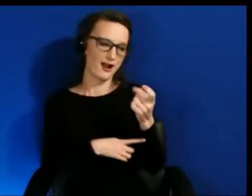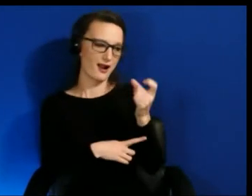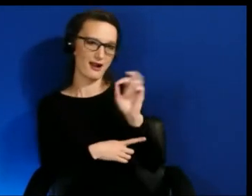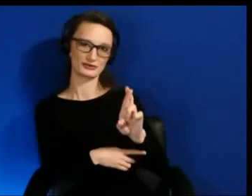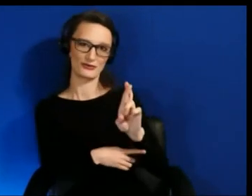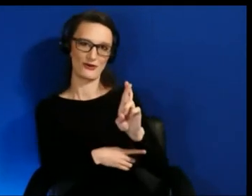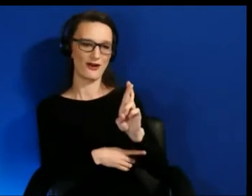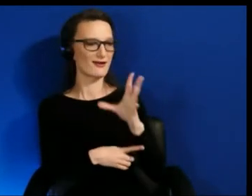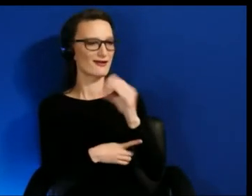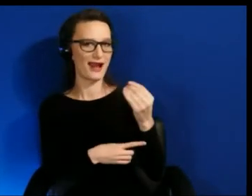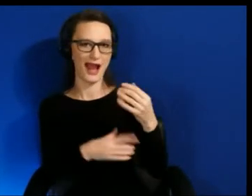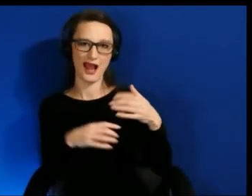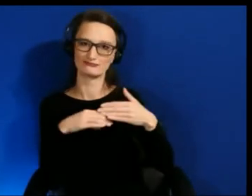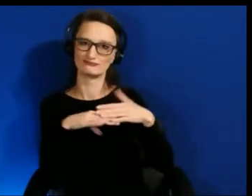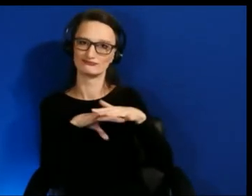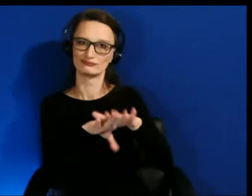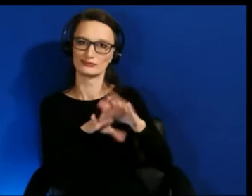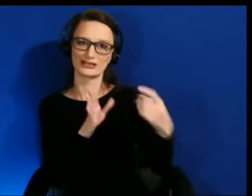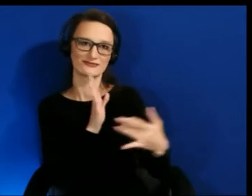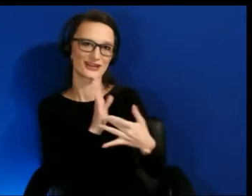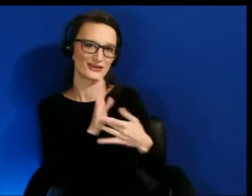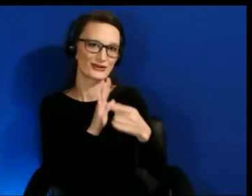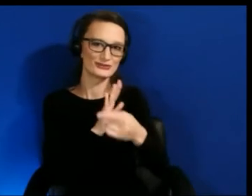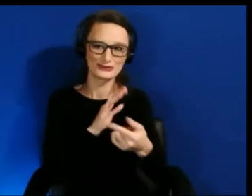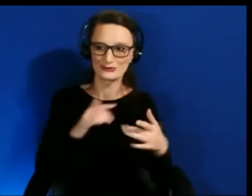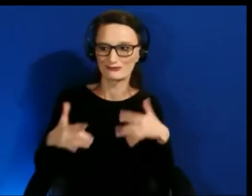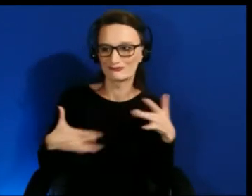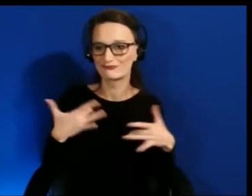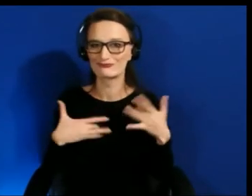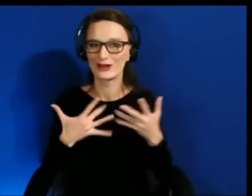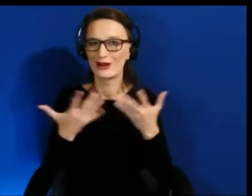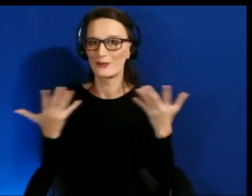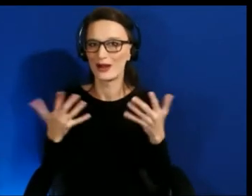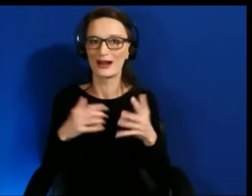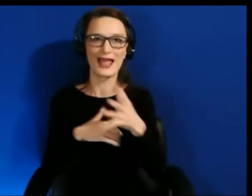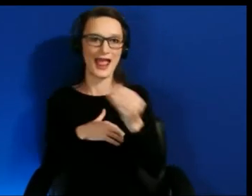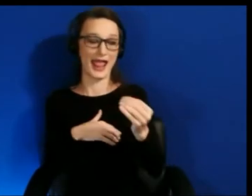that gets you excited and particularly around inclusive design for XR.